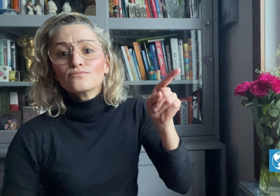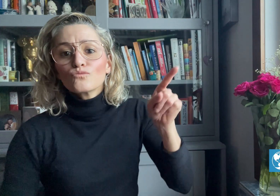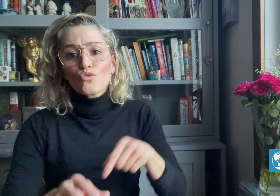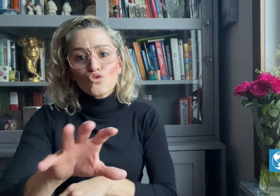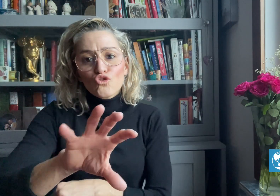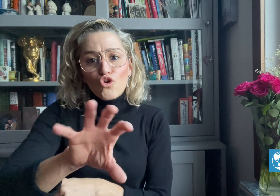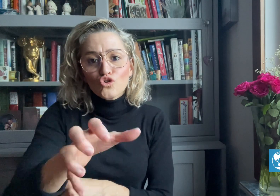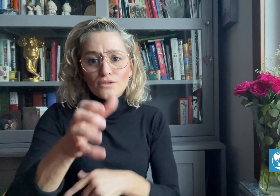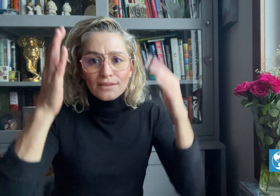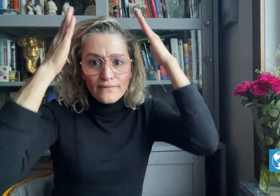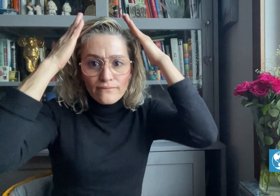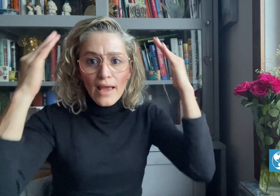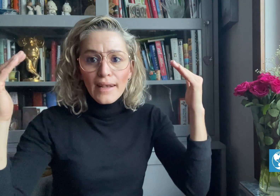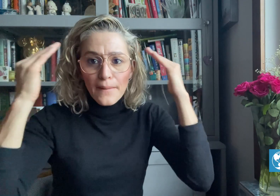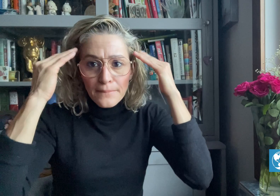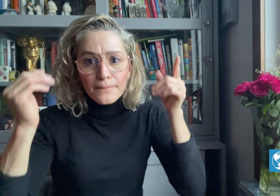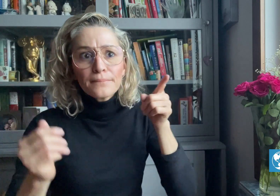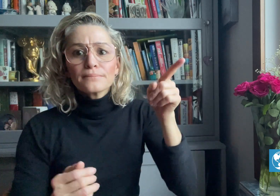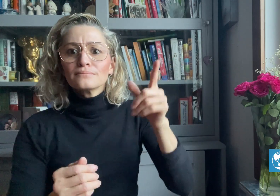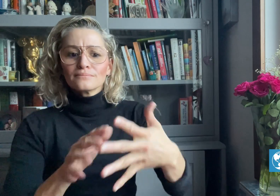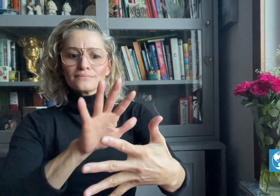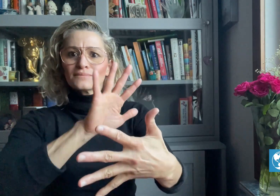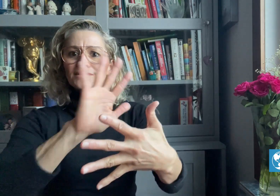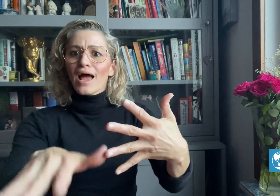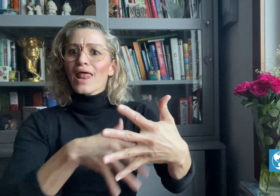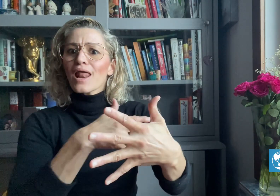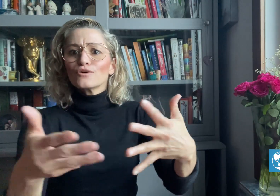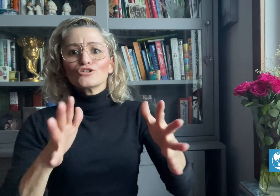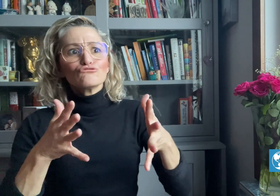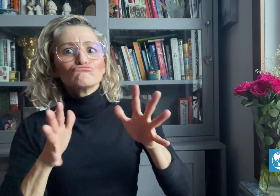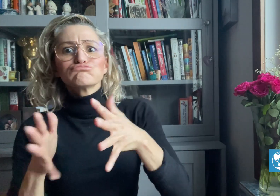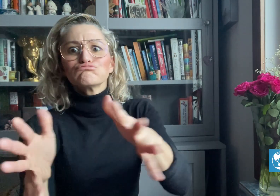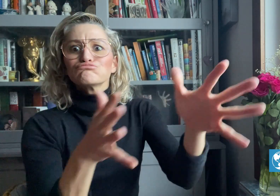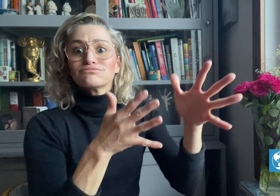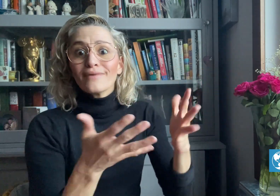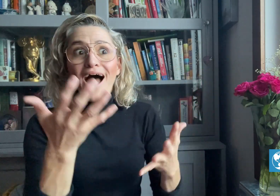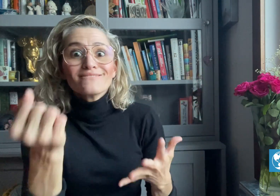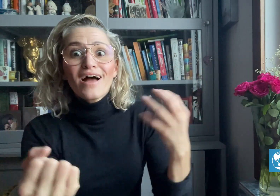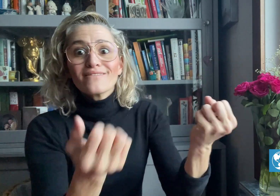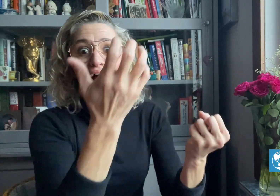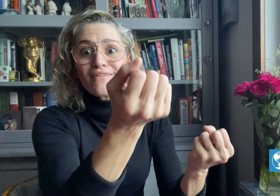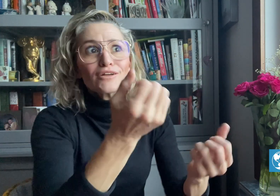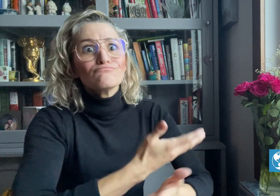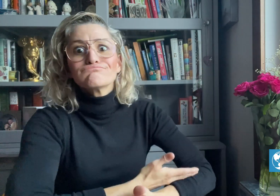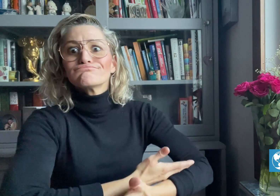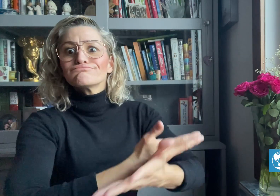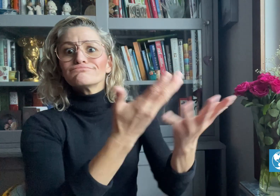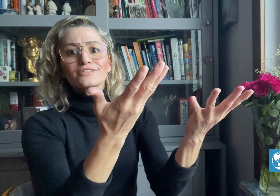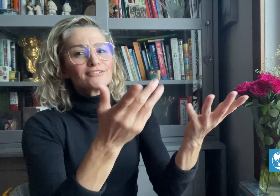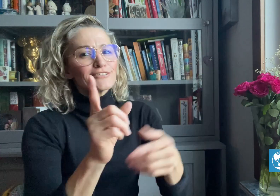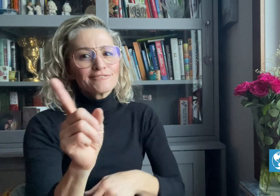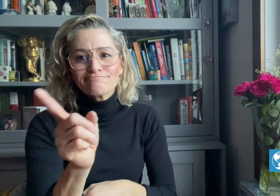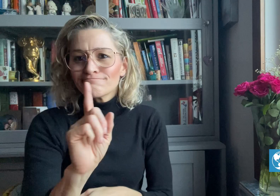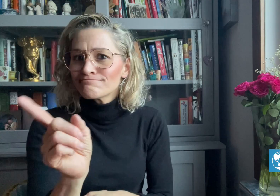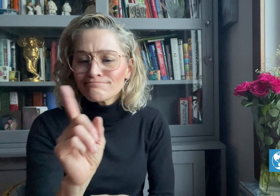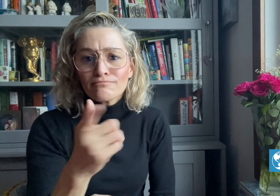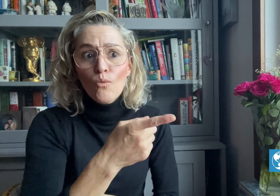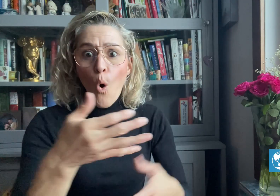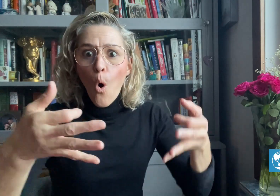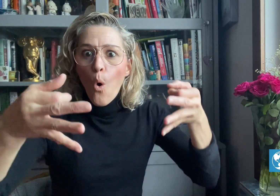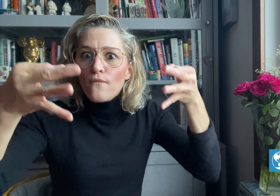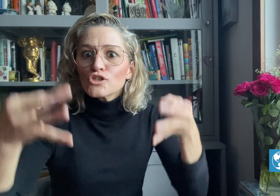In Vietnam, sign language is not widely available as an official